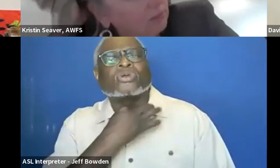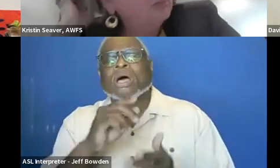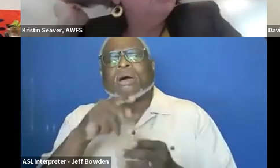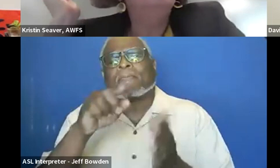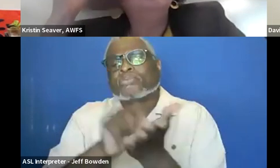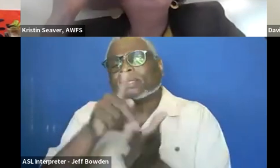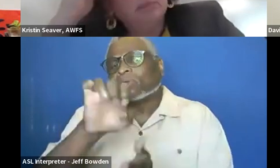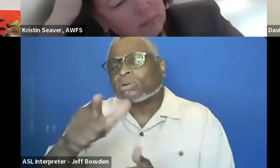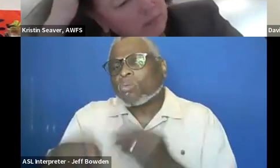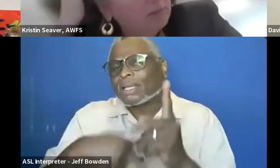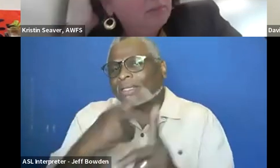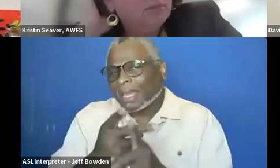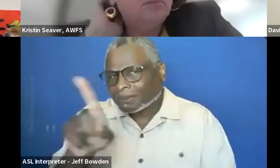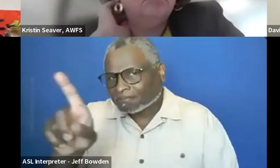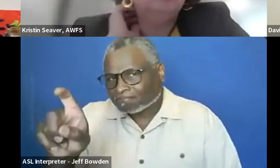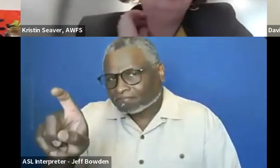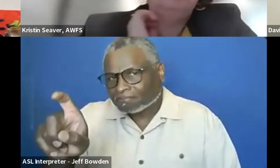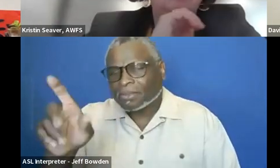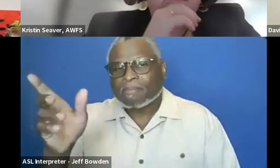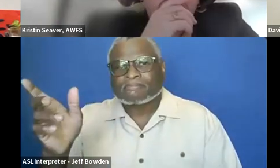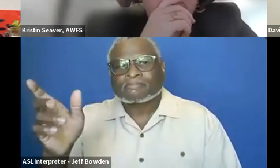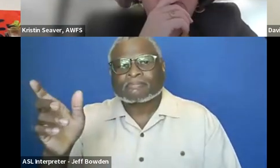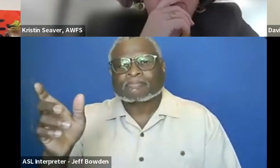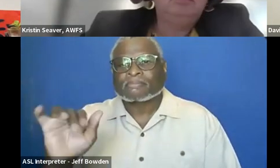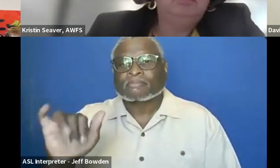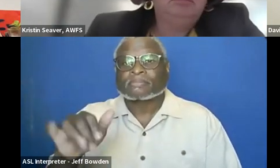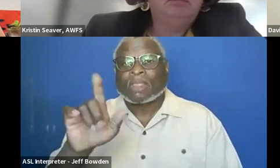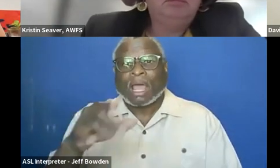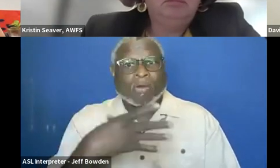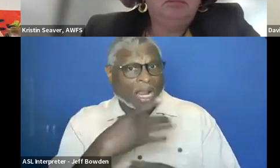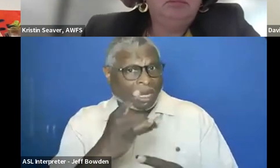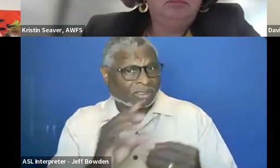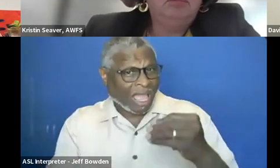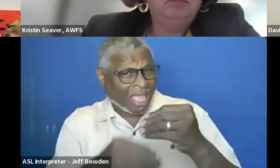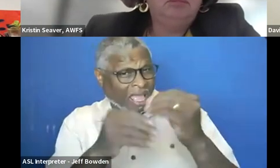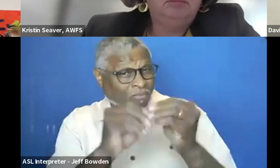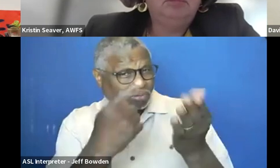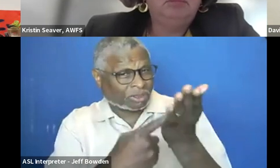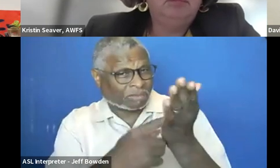I would like to dive into the printer toner a little bit